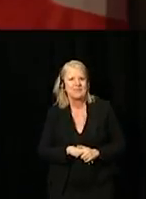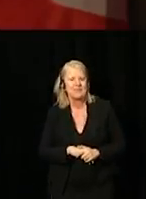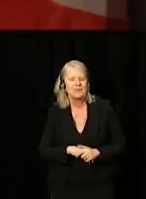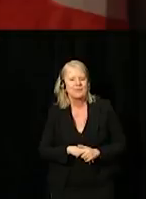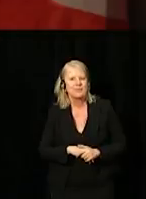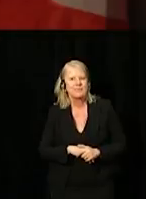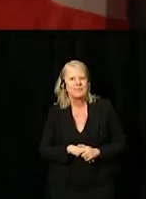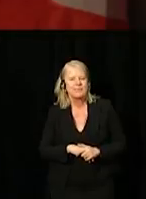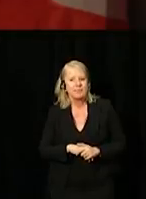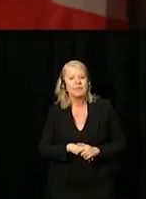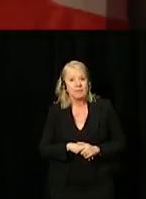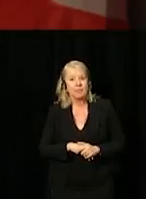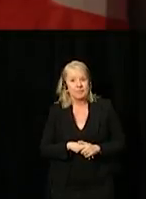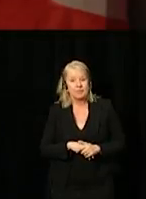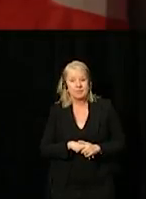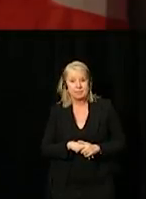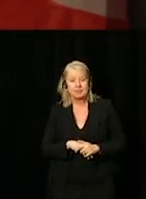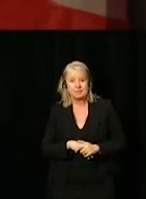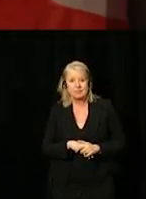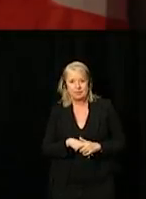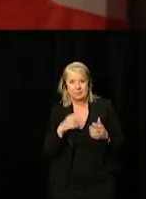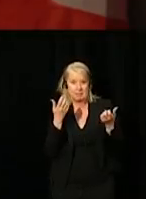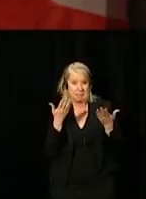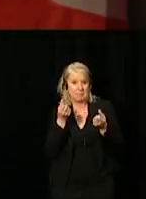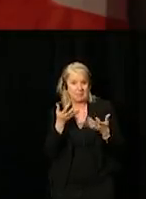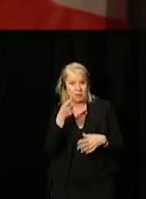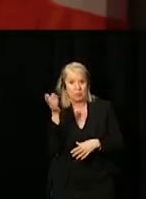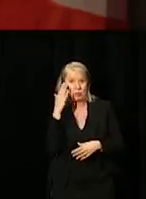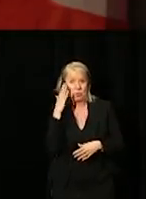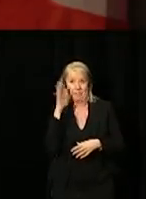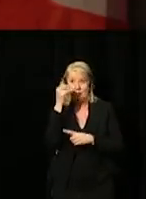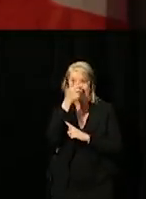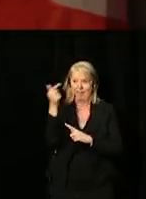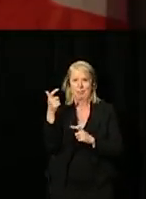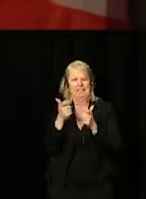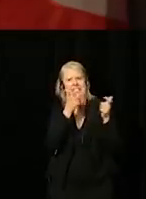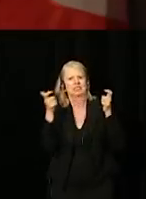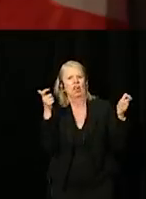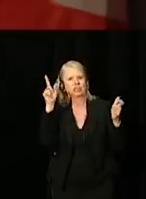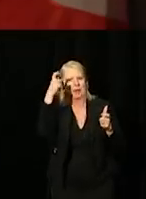...Know that the public service of Canada is the largest employer in the country,